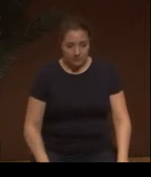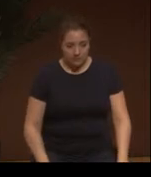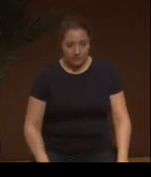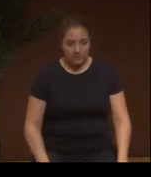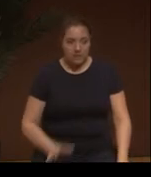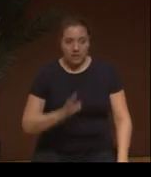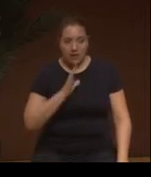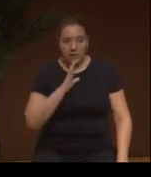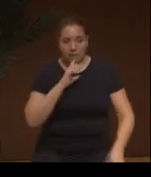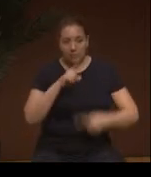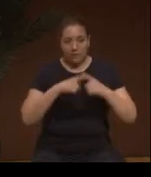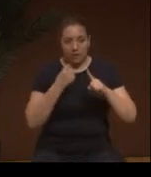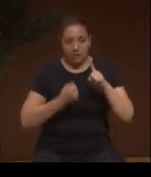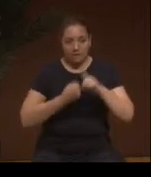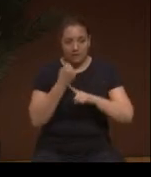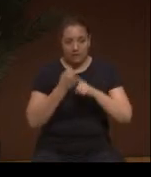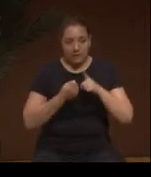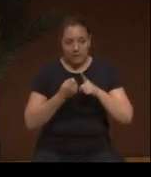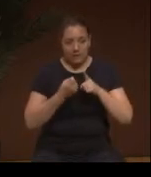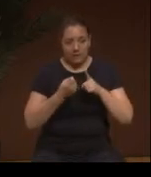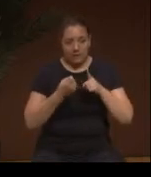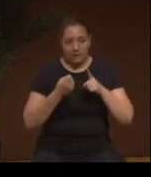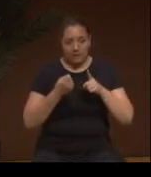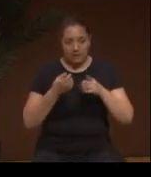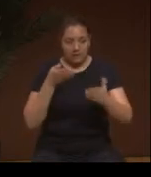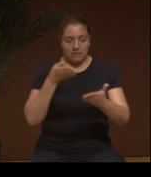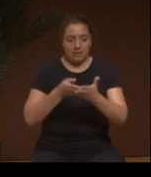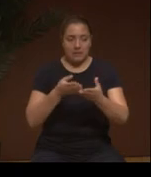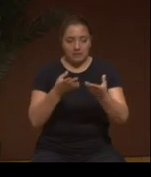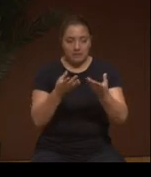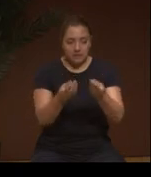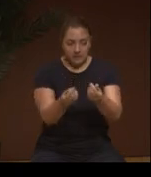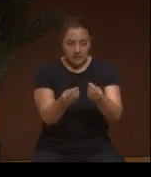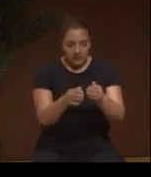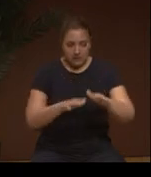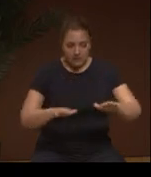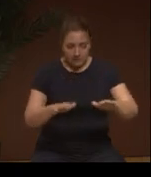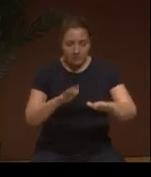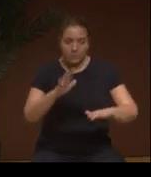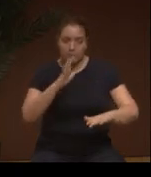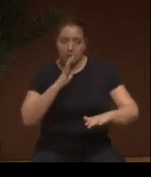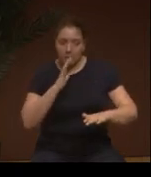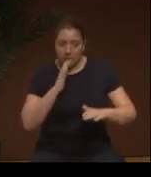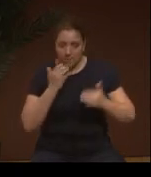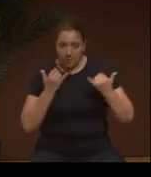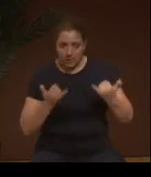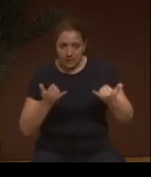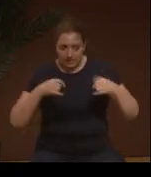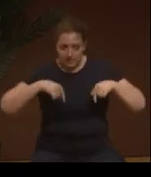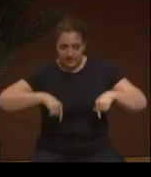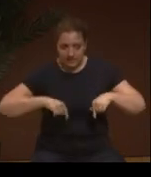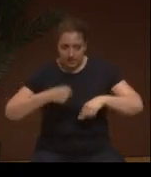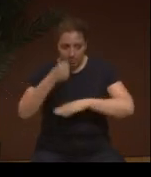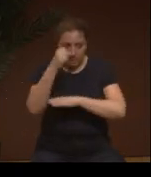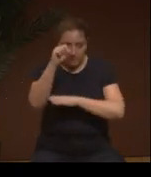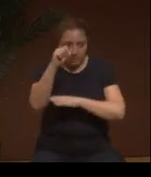Blessing, everyone.